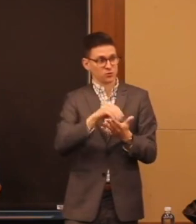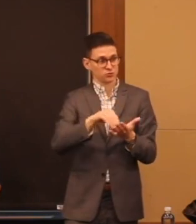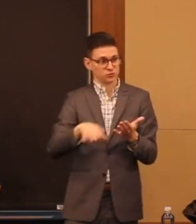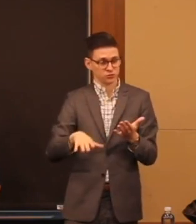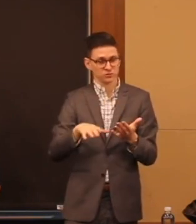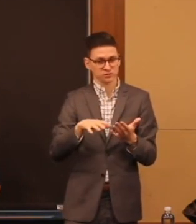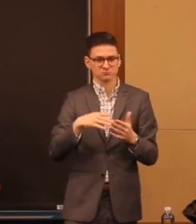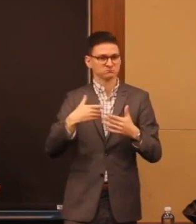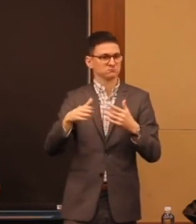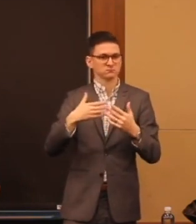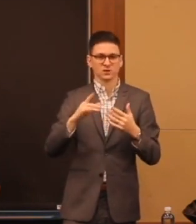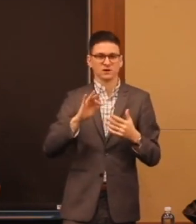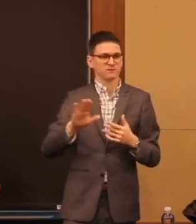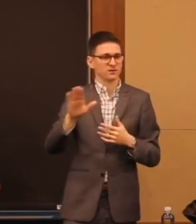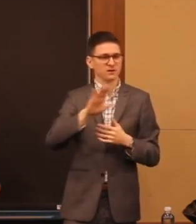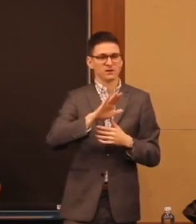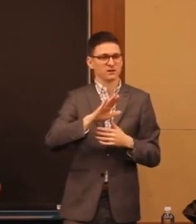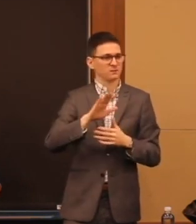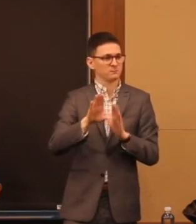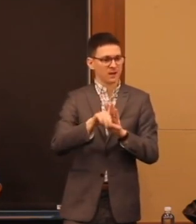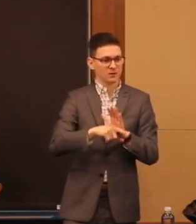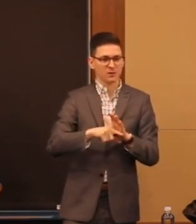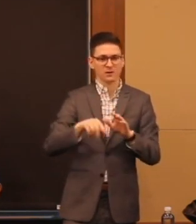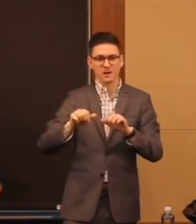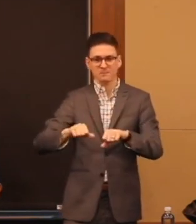regardless of their background and ability status.